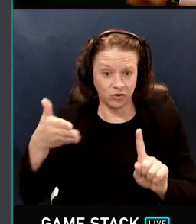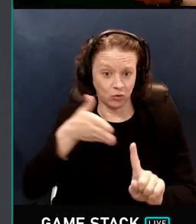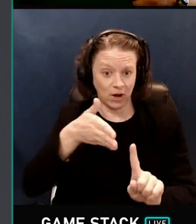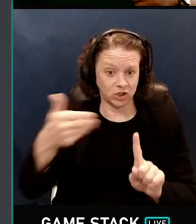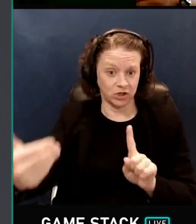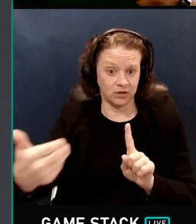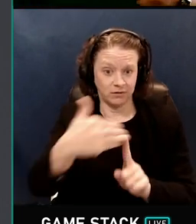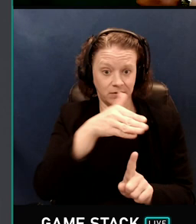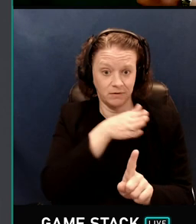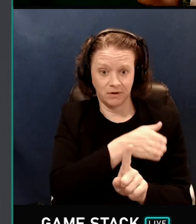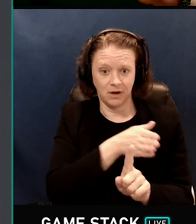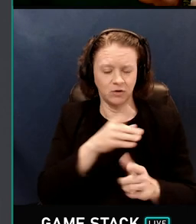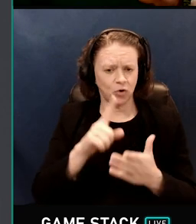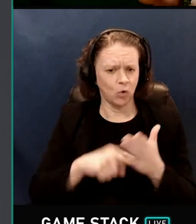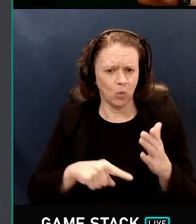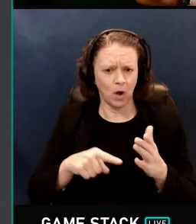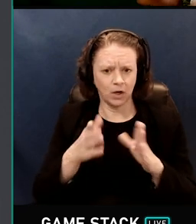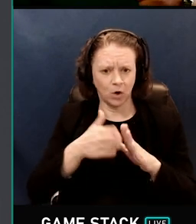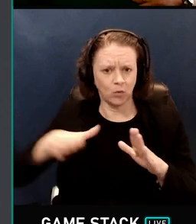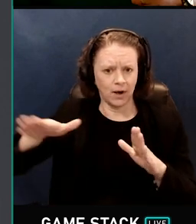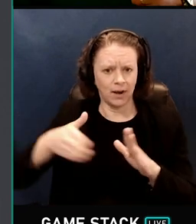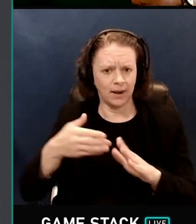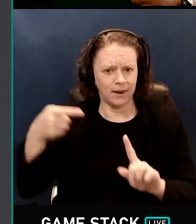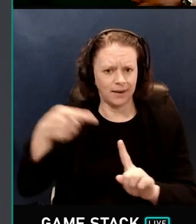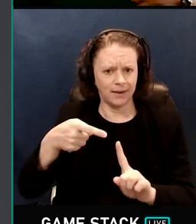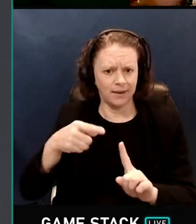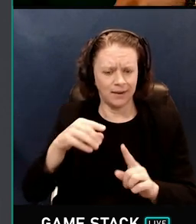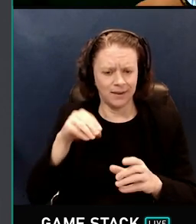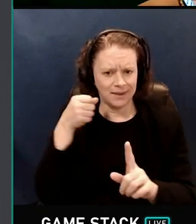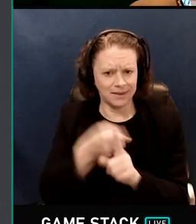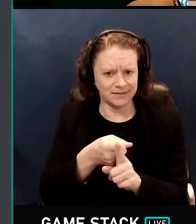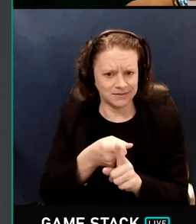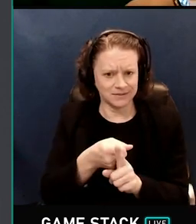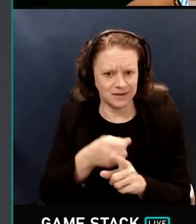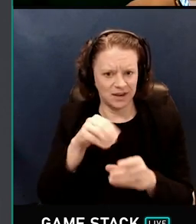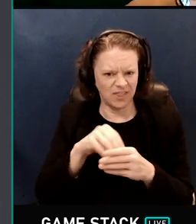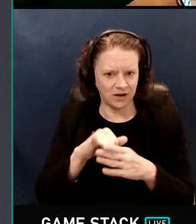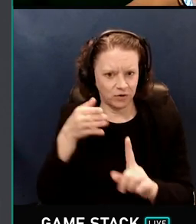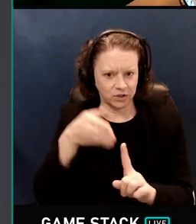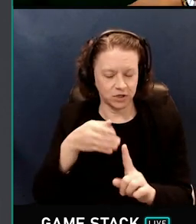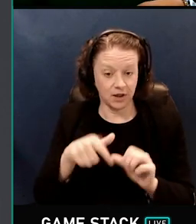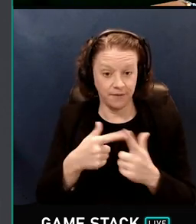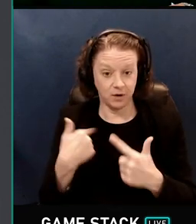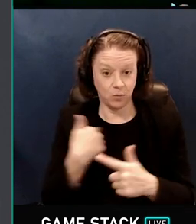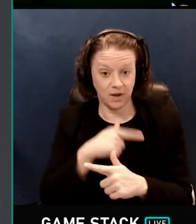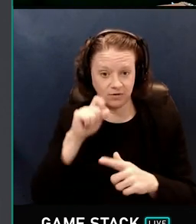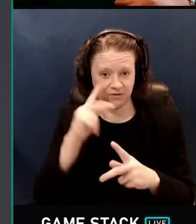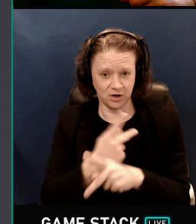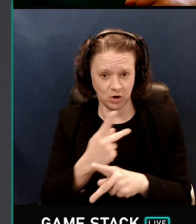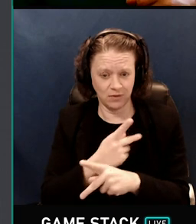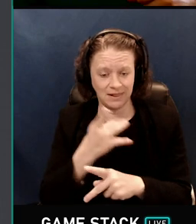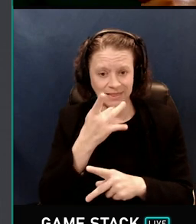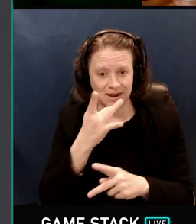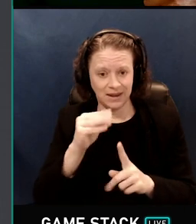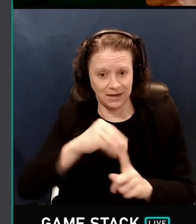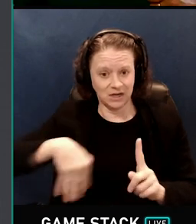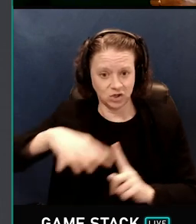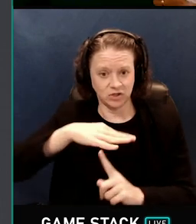know what a ray in that direction hits. And then we need to know all about the lighting conditions at that point, so that we can evaluate the